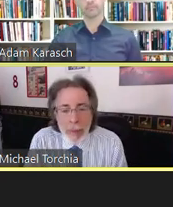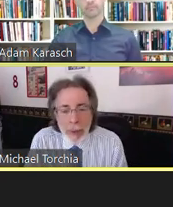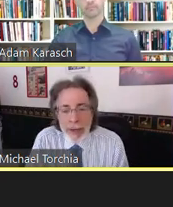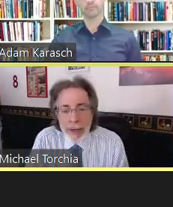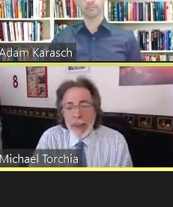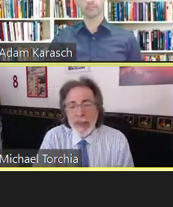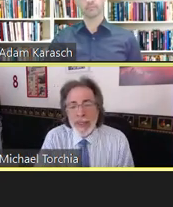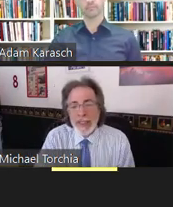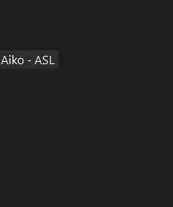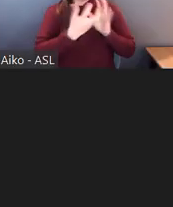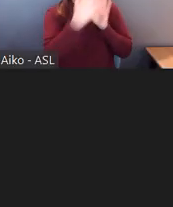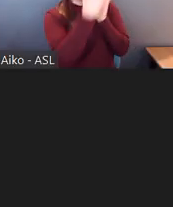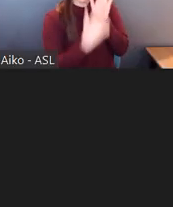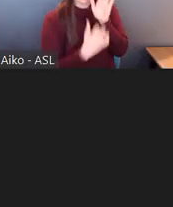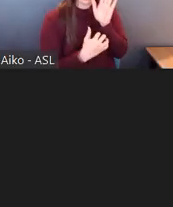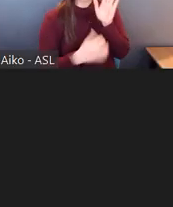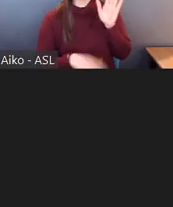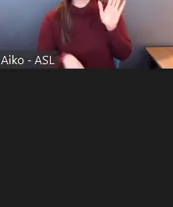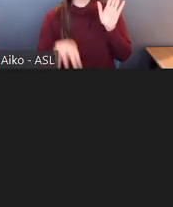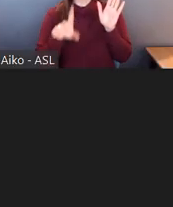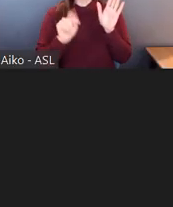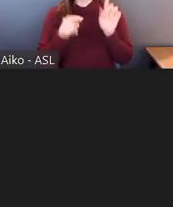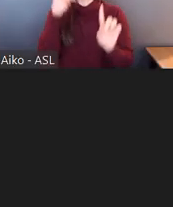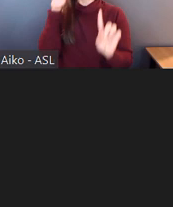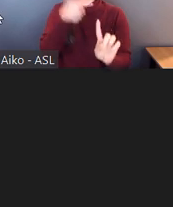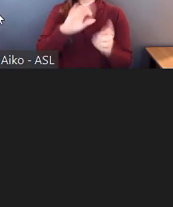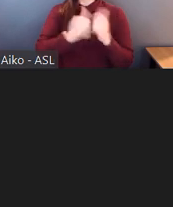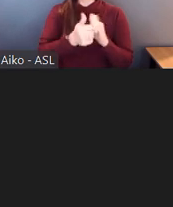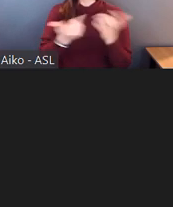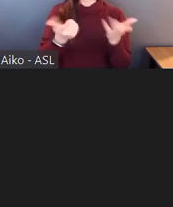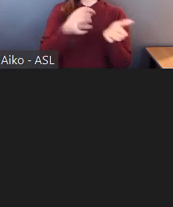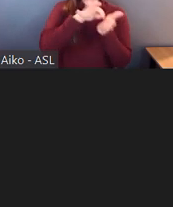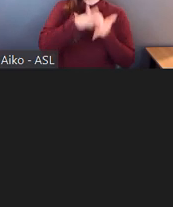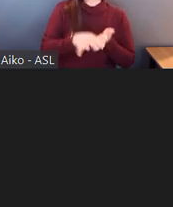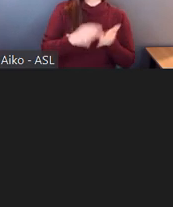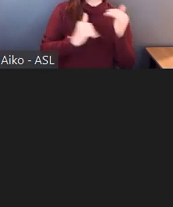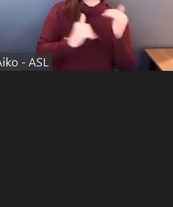But this is how you count 15 employees, and the point of it